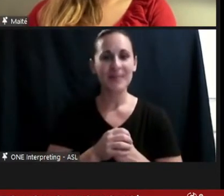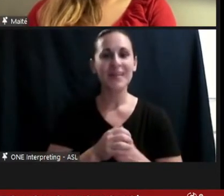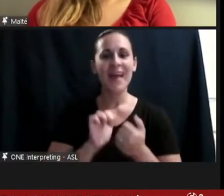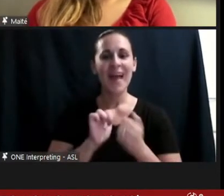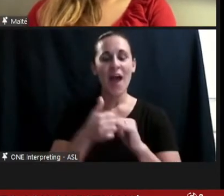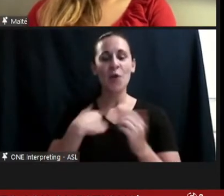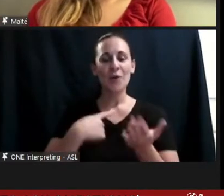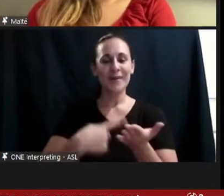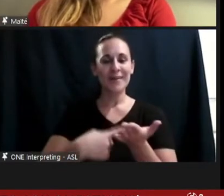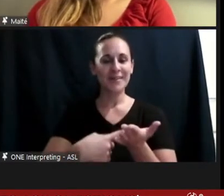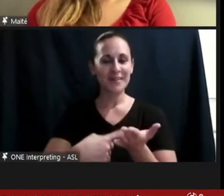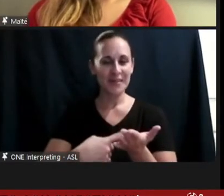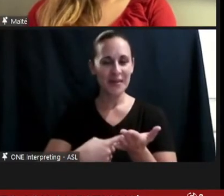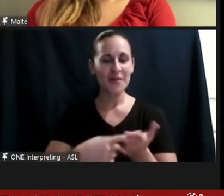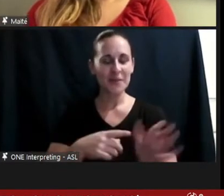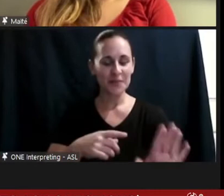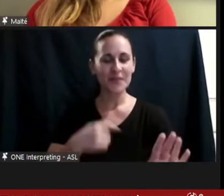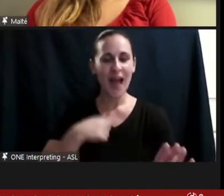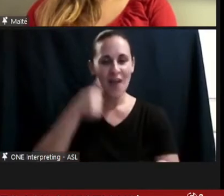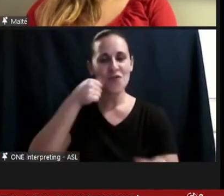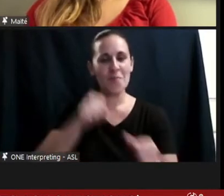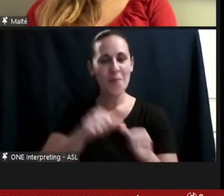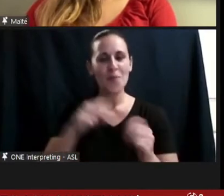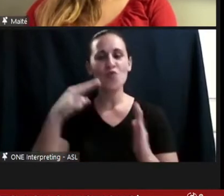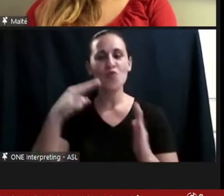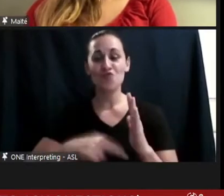read once in my own chart where my primary care physician talked about the fact that I "suffered" a spinal cord injury in childhood. And I am like, it just needs to say that the patient is a 30